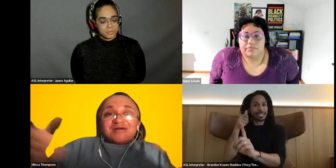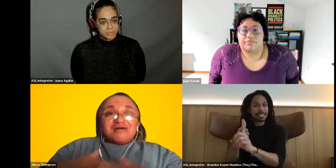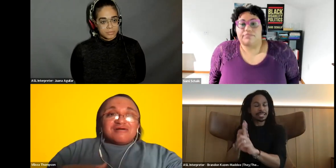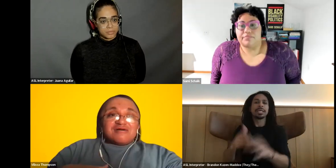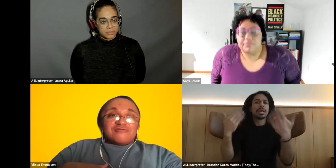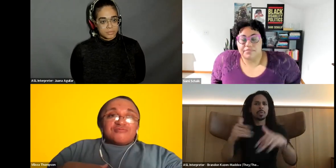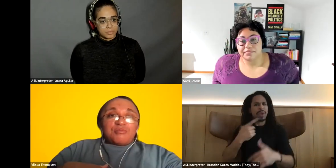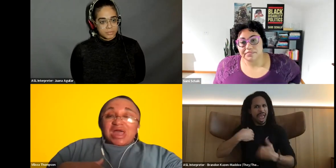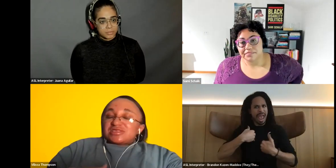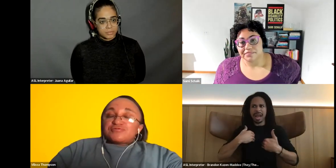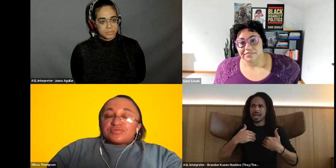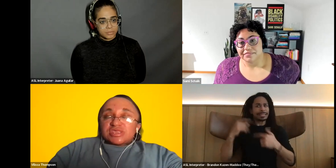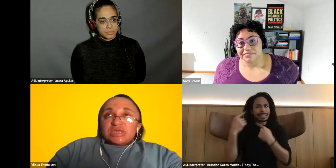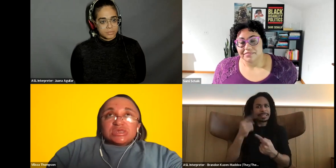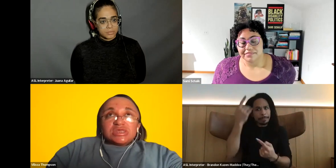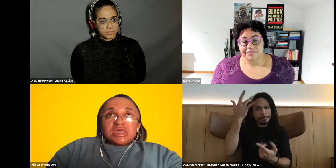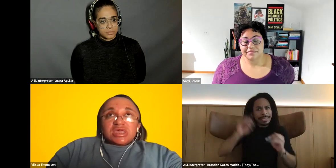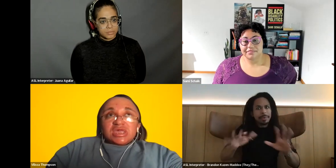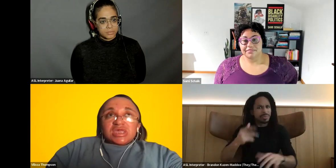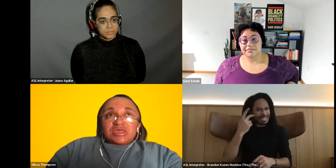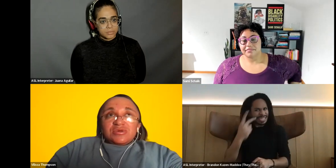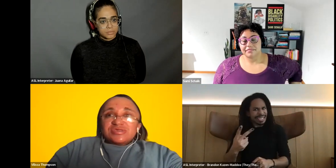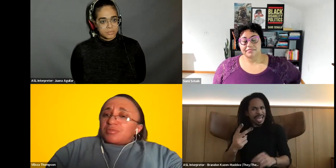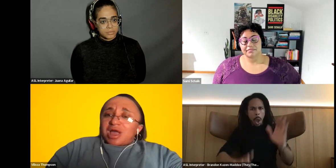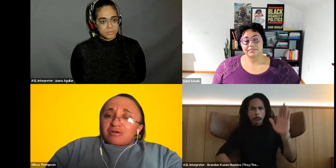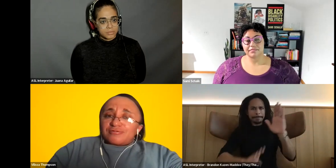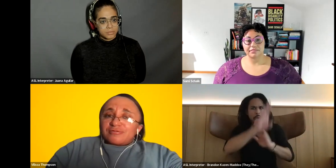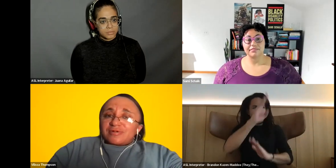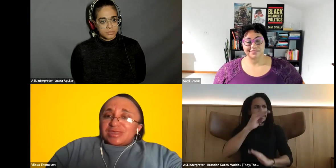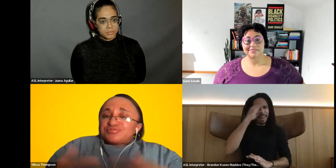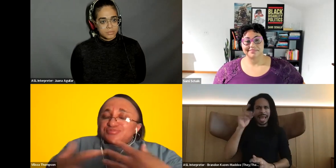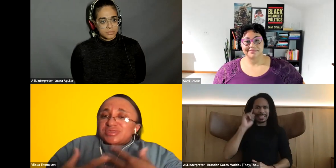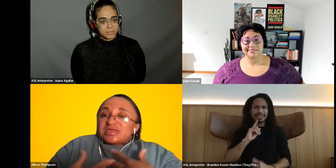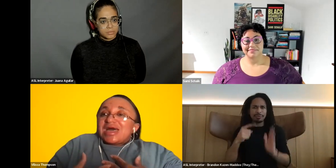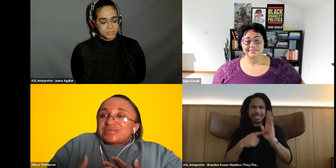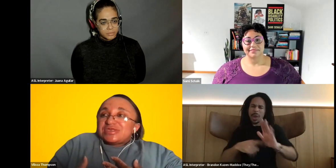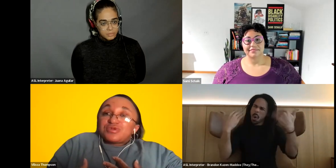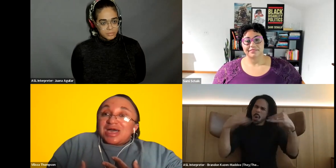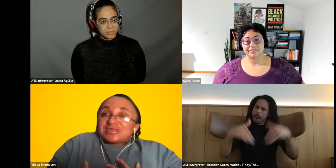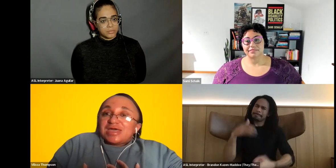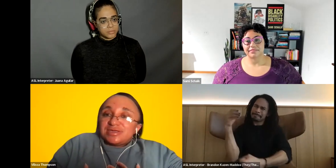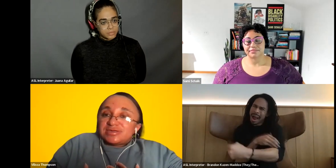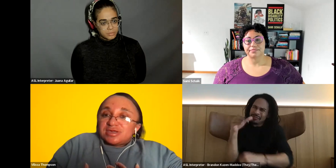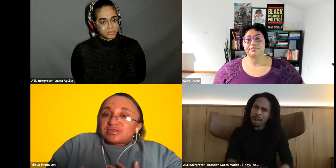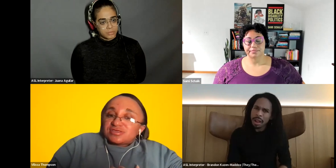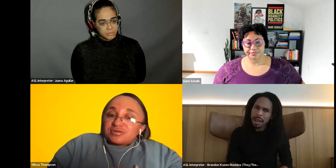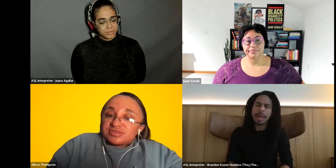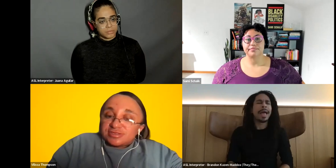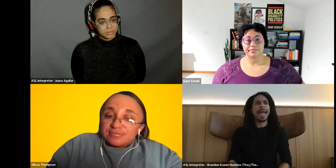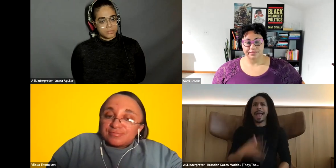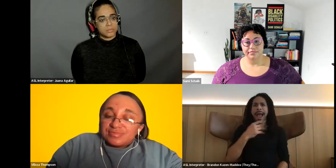Vilissa Thompson: of black representation You know it's so powerful, and it's one of the things that I didn't realize that I needed until I started to see them.